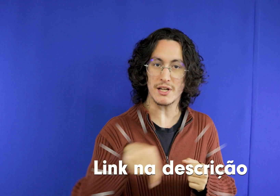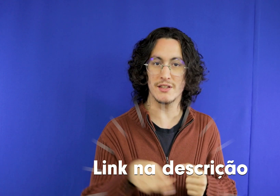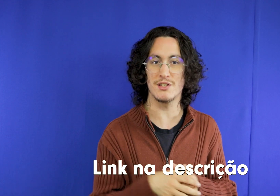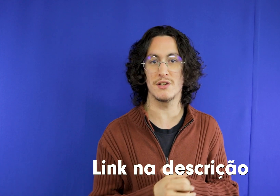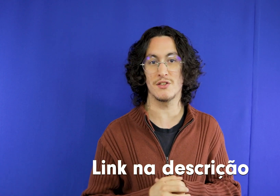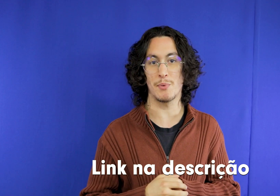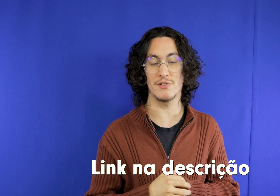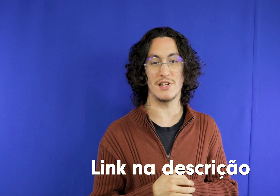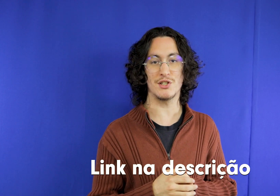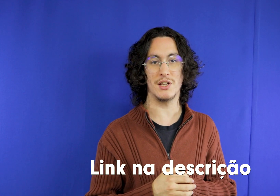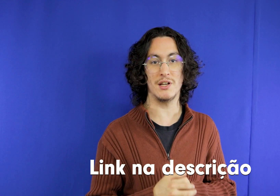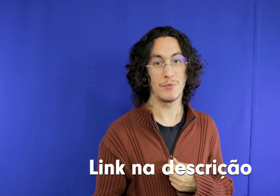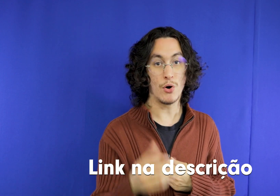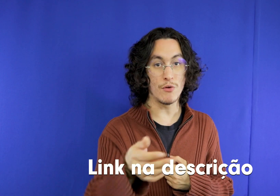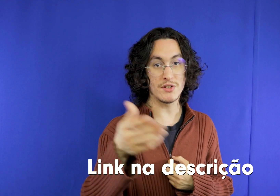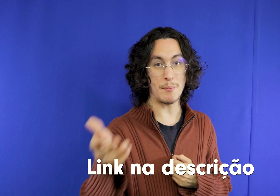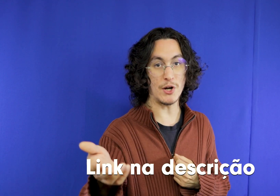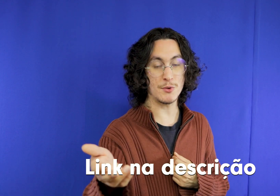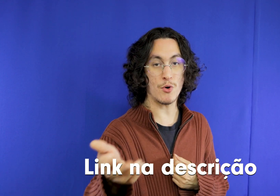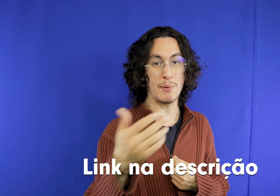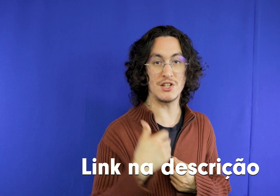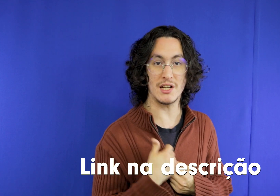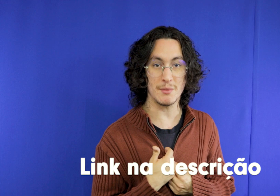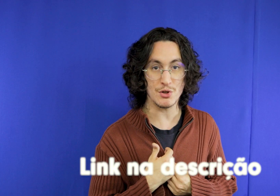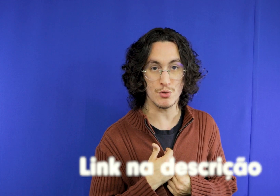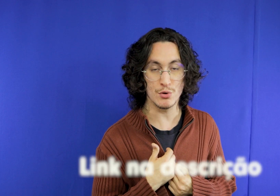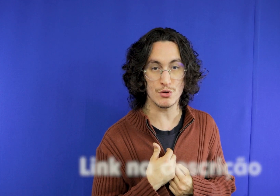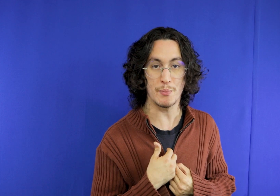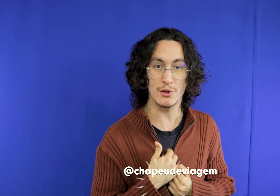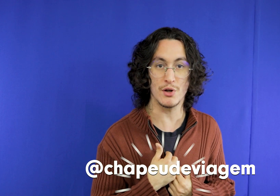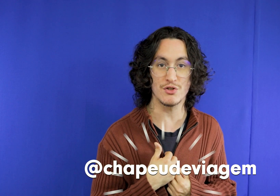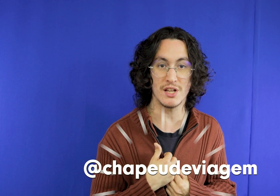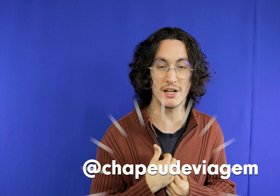is a link here in the description for you to purchase or you can buy directly with us on